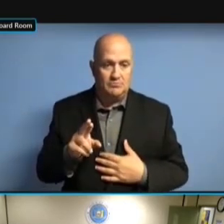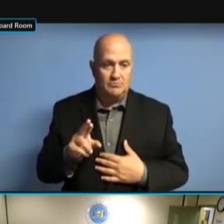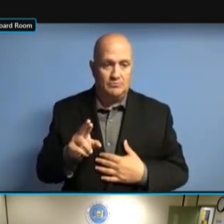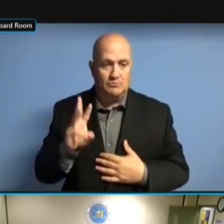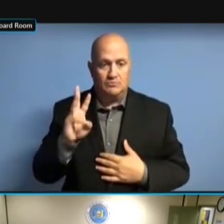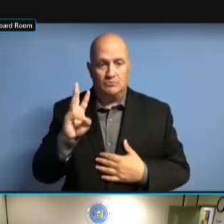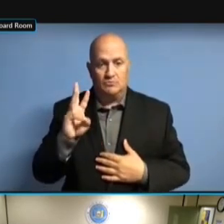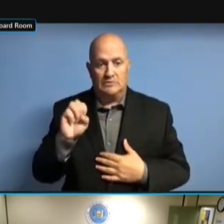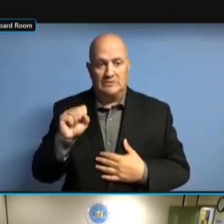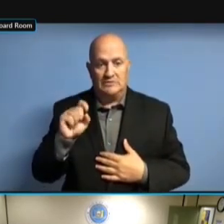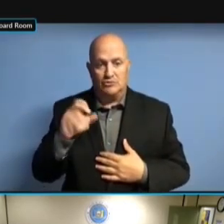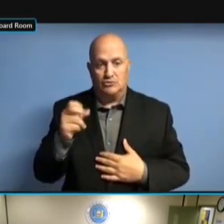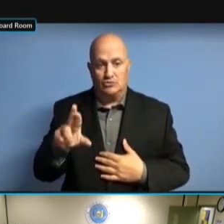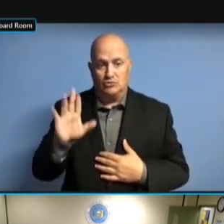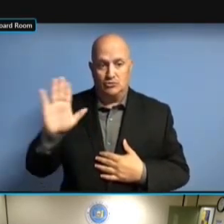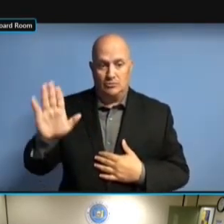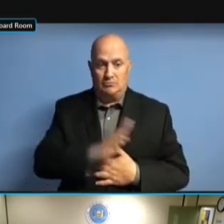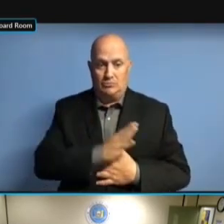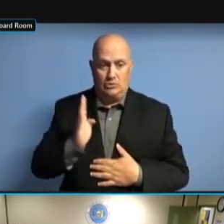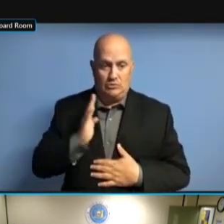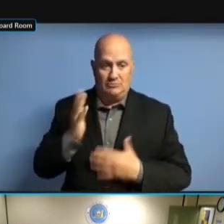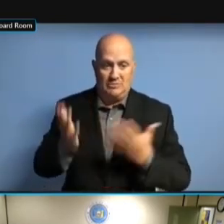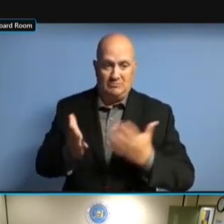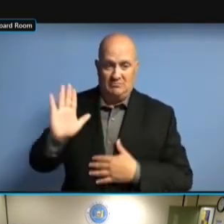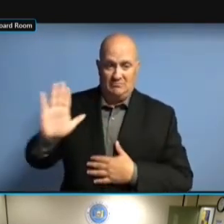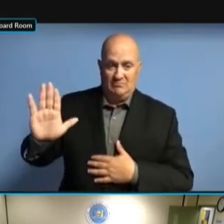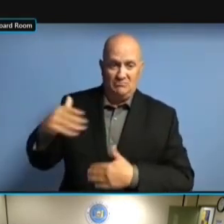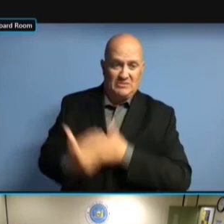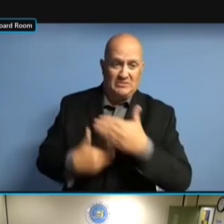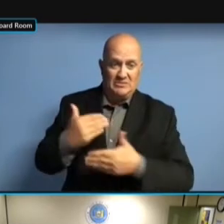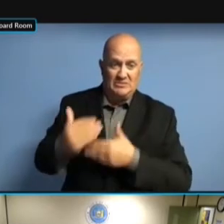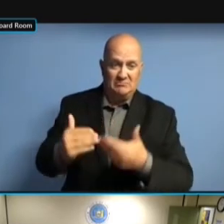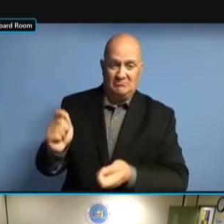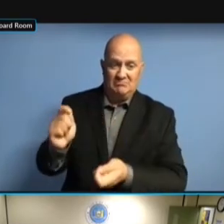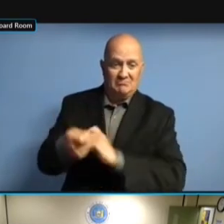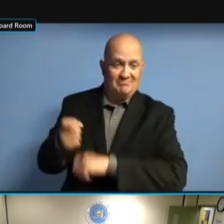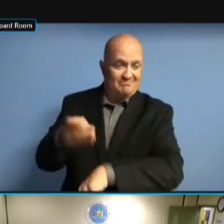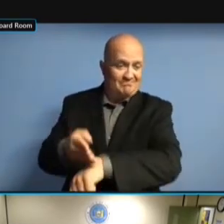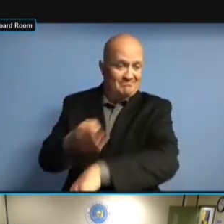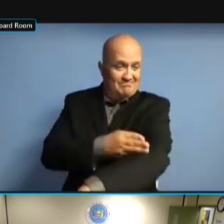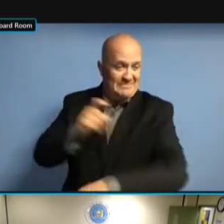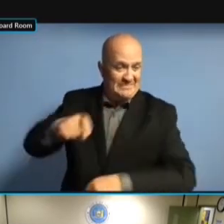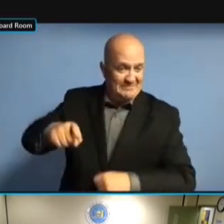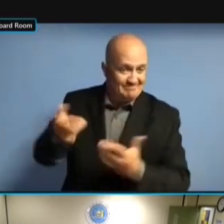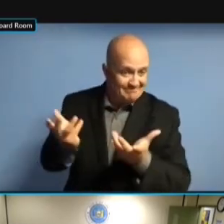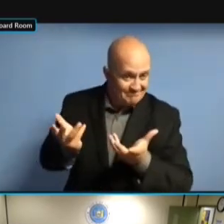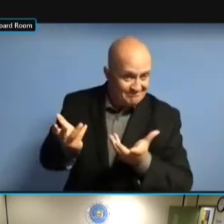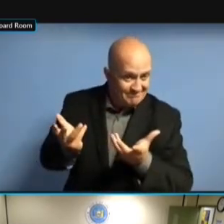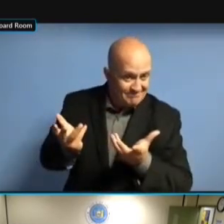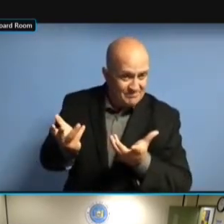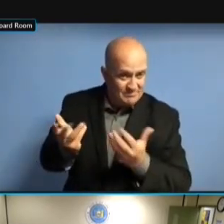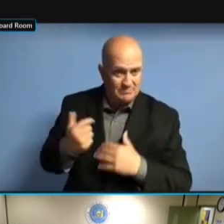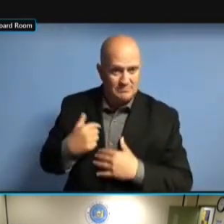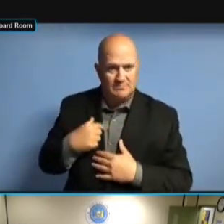WESTCHESTER BOARD MAY NEED TO BE IMPROVED, AND THAT THEY ARE IMPROVED, AND THAT THEY ARE IMPROVED, AND THAT THEY ARE ADDRESSING IMPROVED, AND THAT THEY ARE ADDRESSING THOSE IMPROVED, AND THAT THEY ARE ADDRESSING THOSE PROCEDURES. ADDRESSING THOSE PROCEDURES. ADDRESSING THOSE PROCEDURES. AND